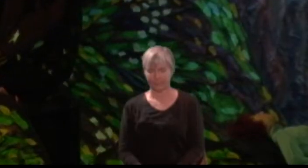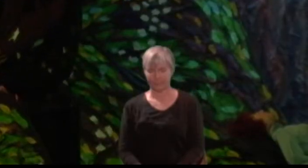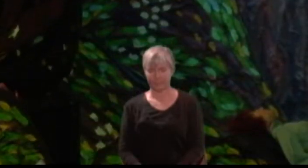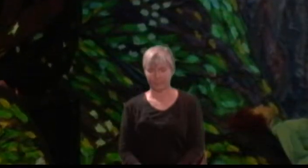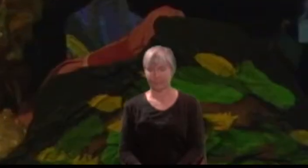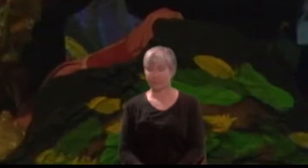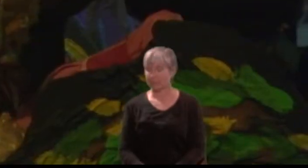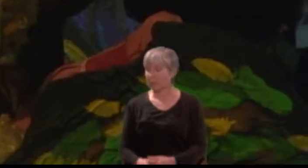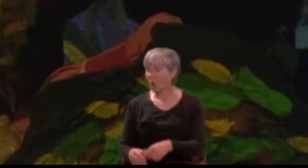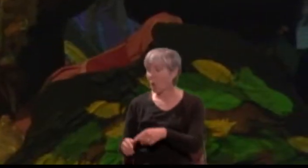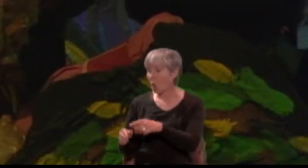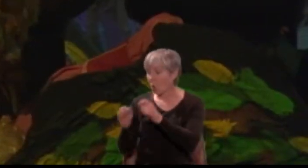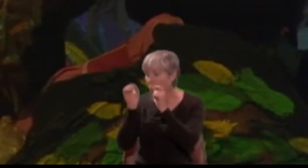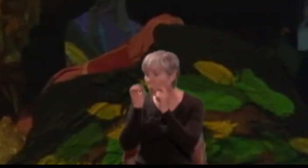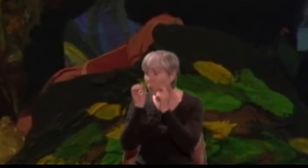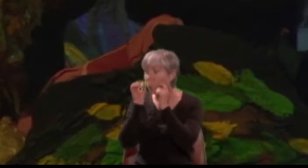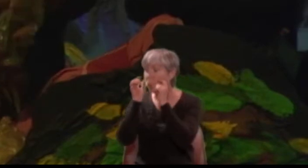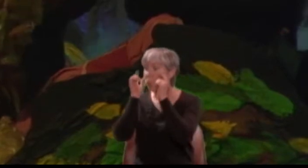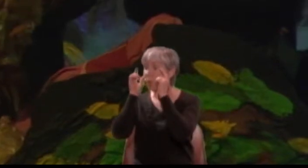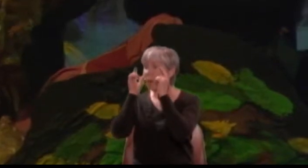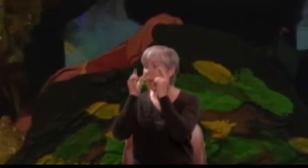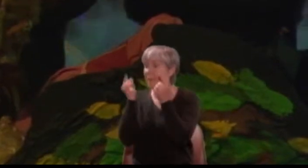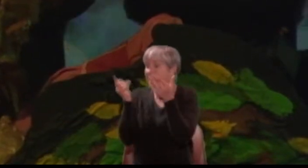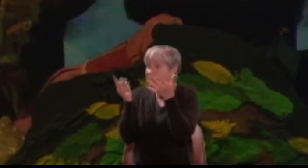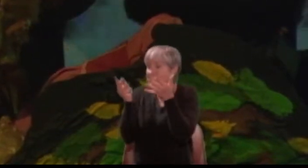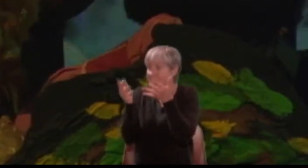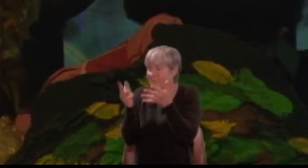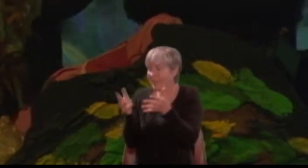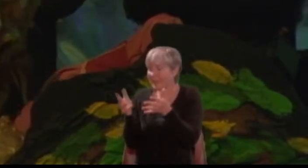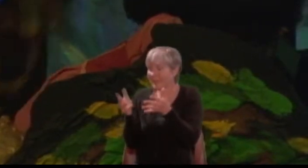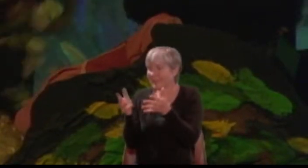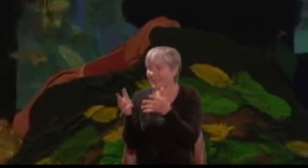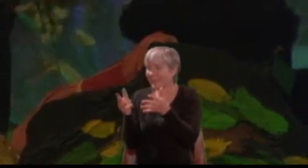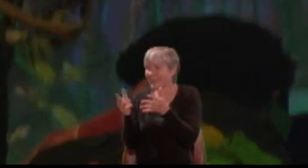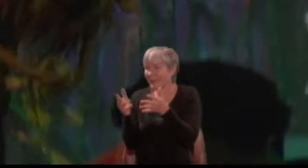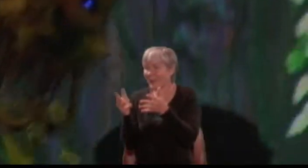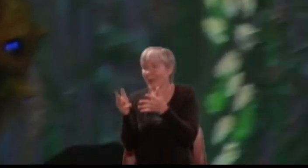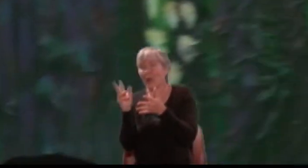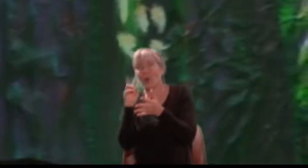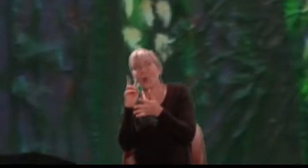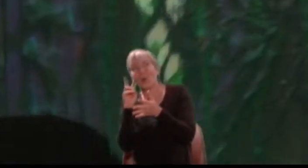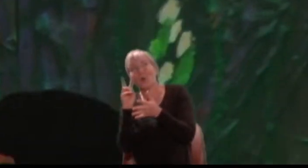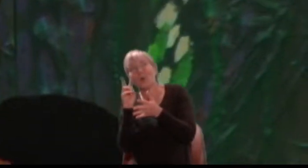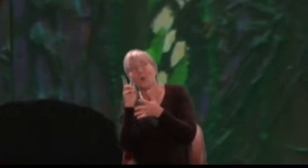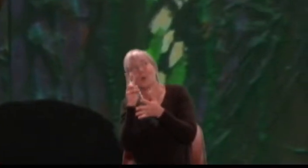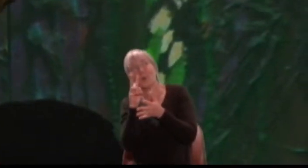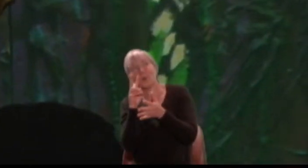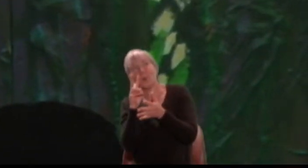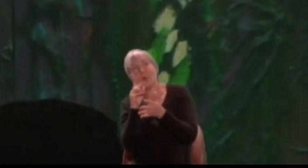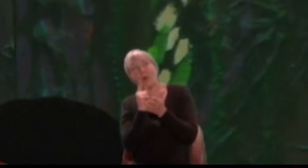When thou wakest, thou takest true delight in the sight of thy former lady's eye: